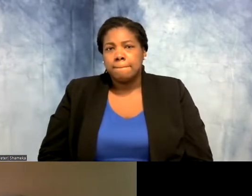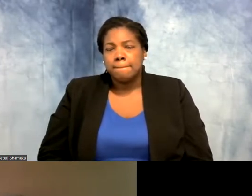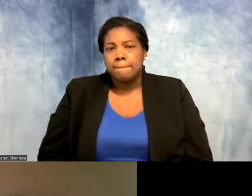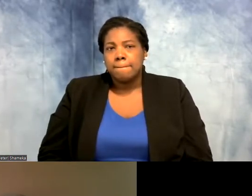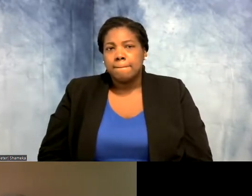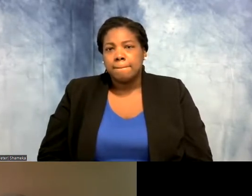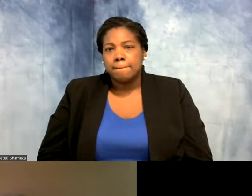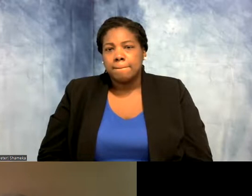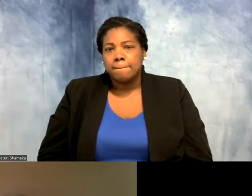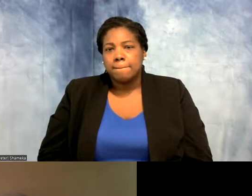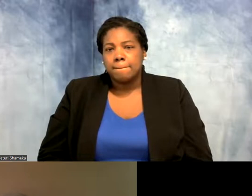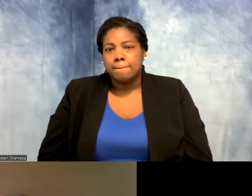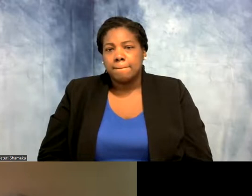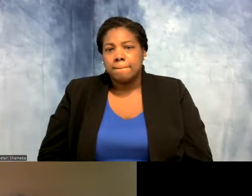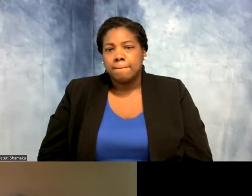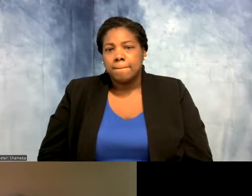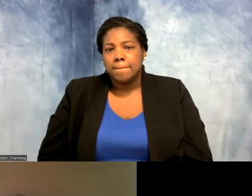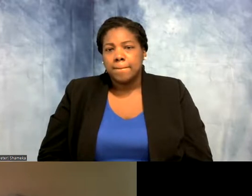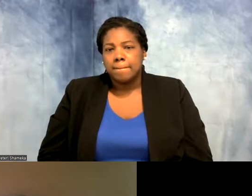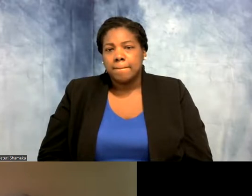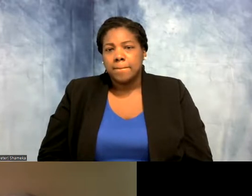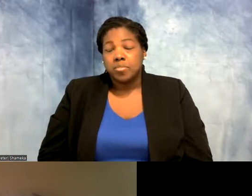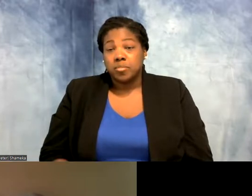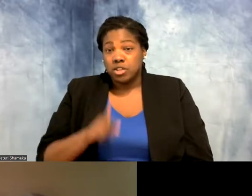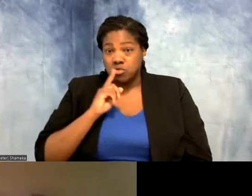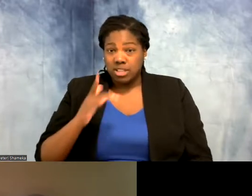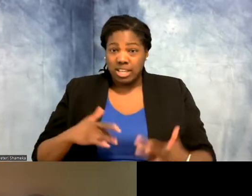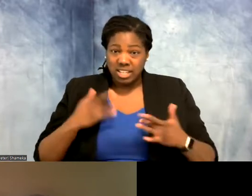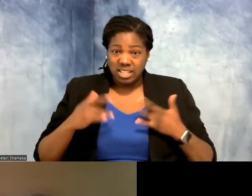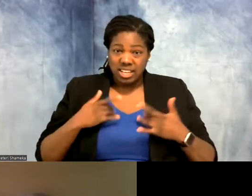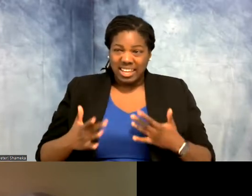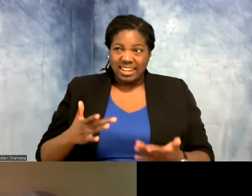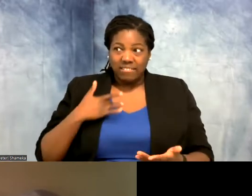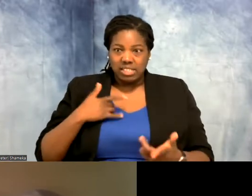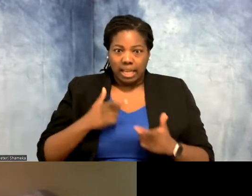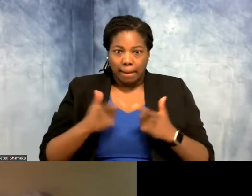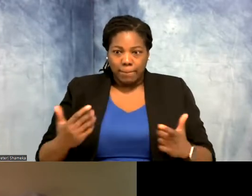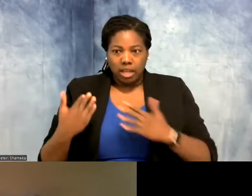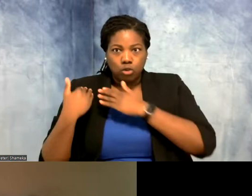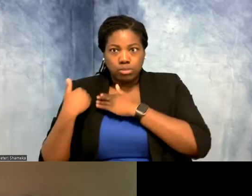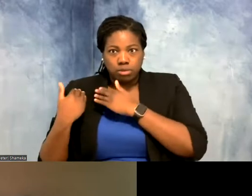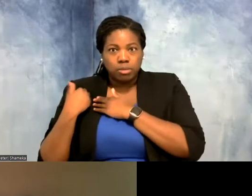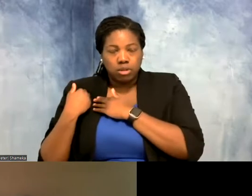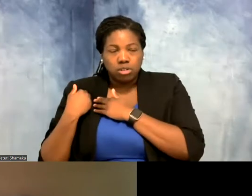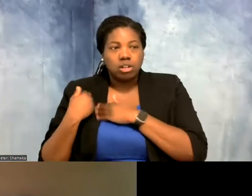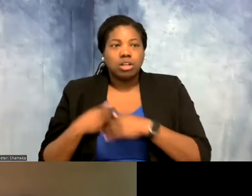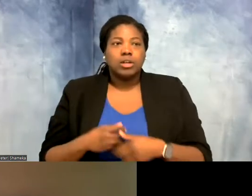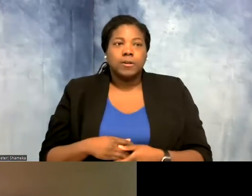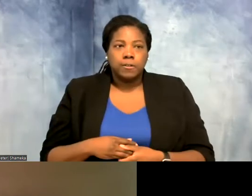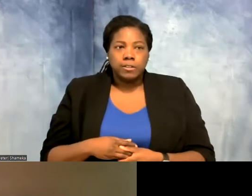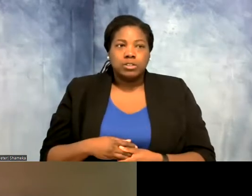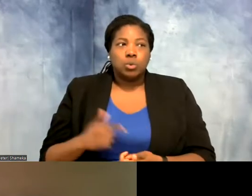It's really exciting and it feels like a large responsibility, right. So when I did my PhD